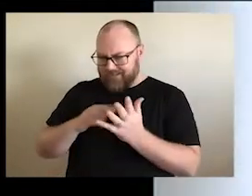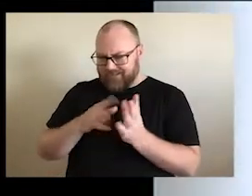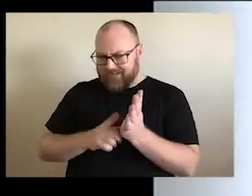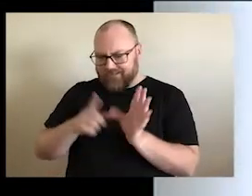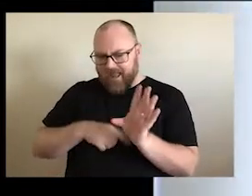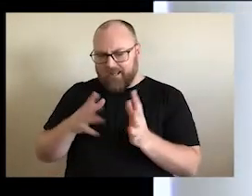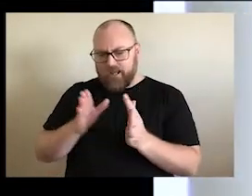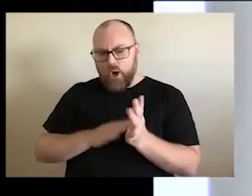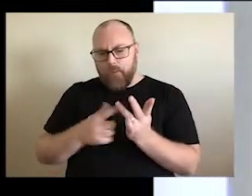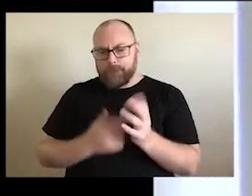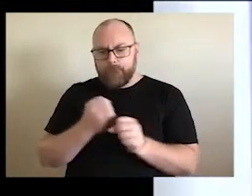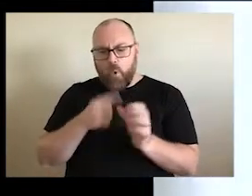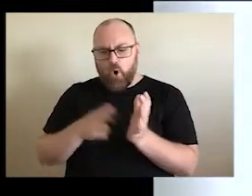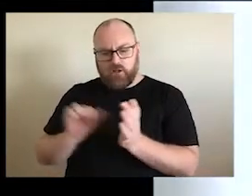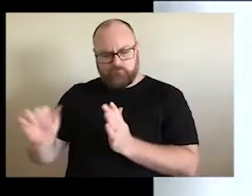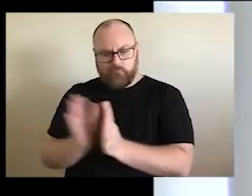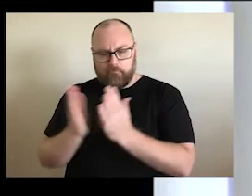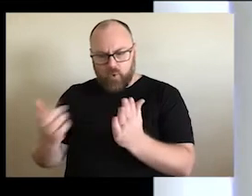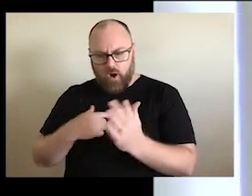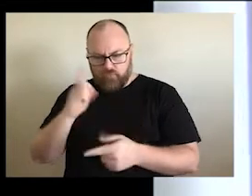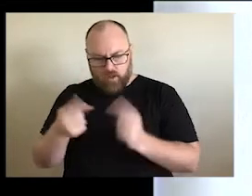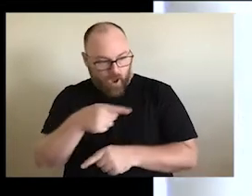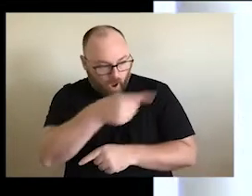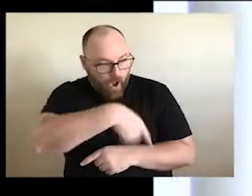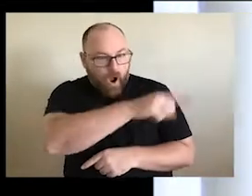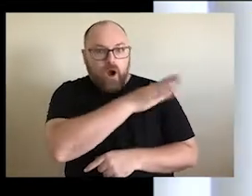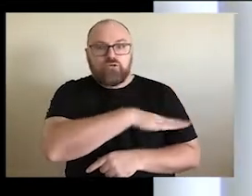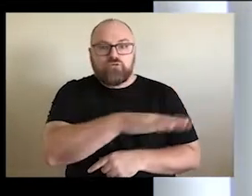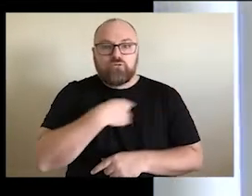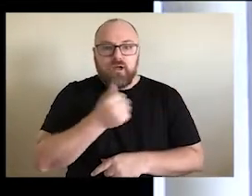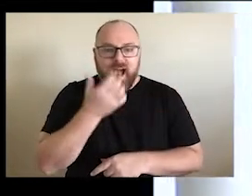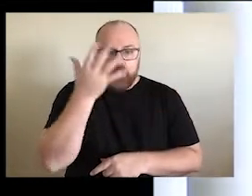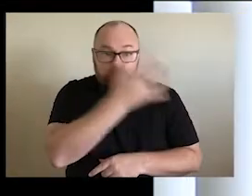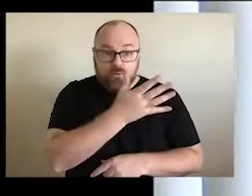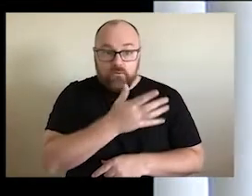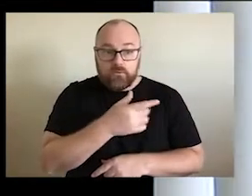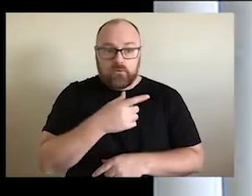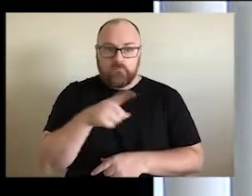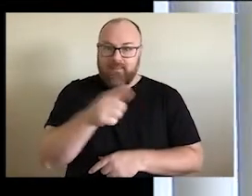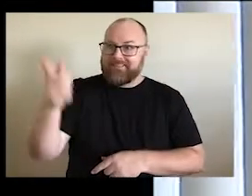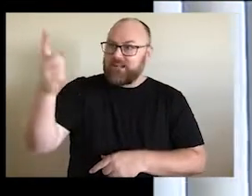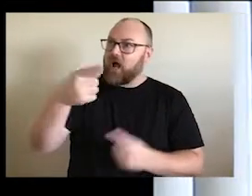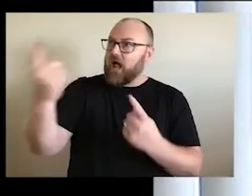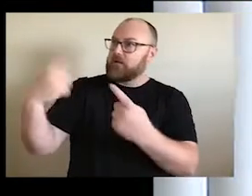book that I realized that they were Aboriginal because I thought we were always told they're Indian and